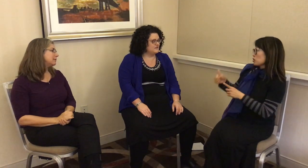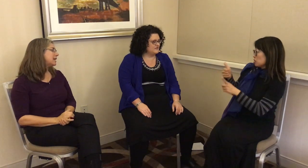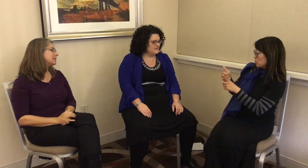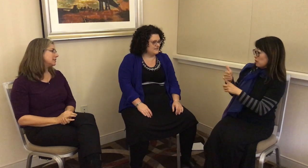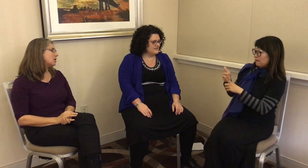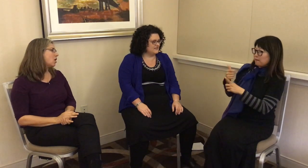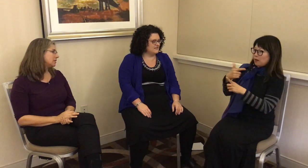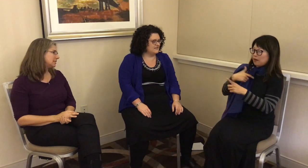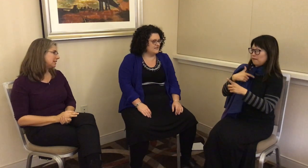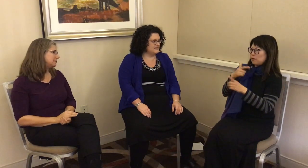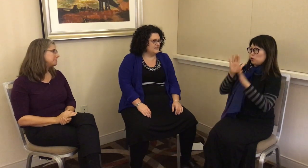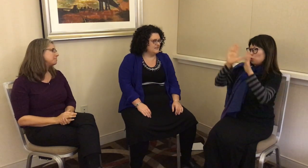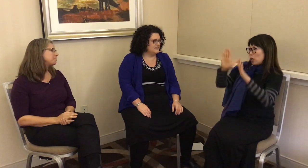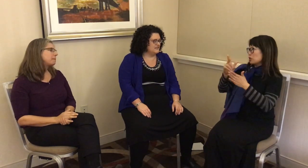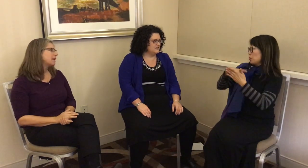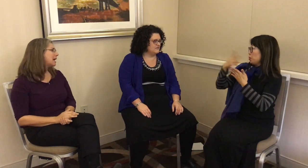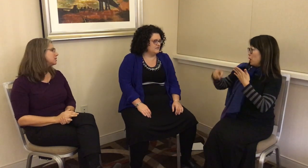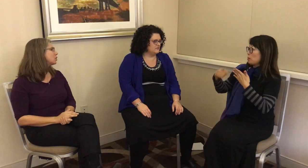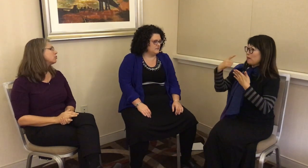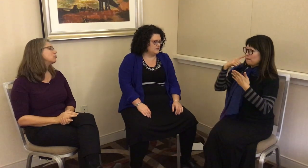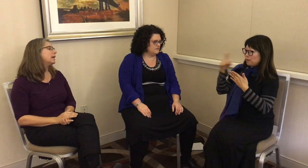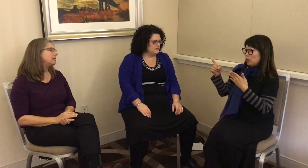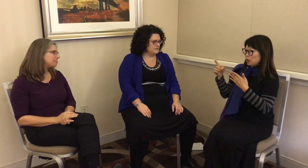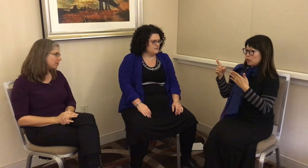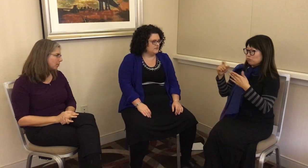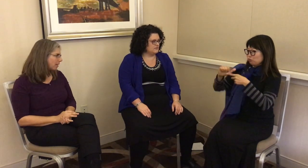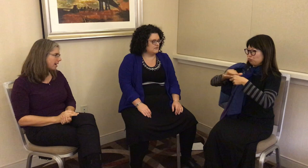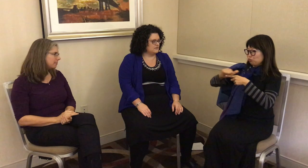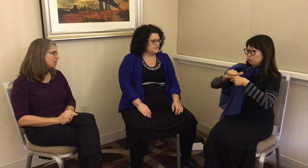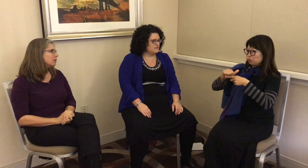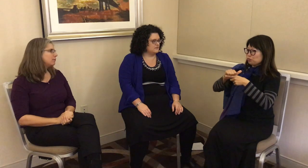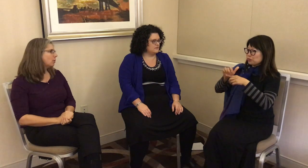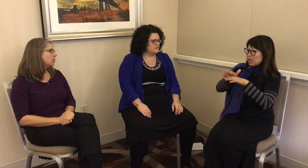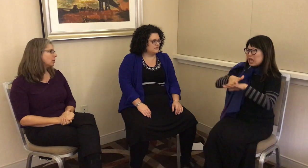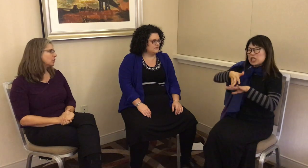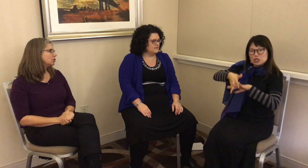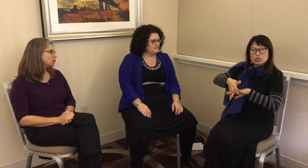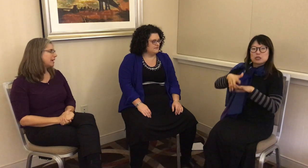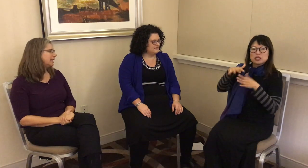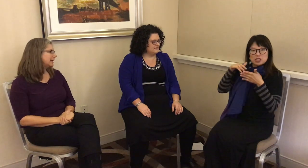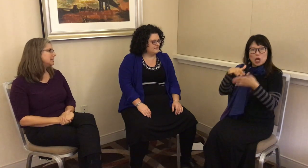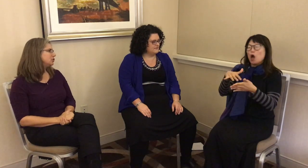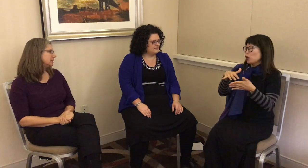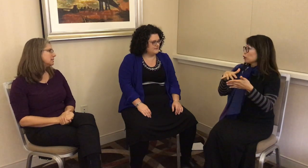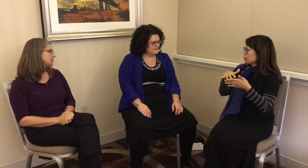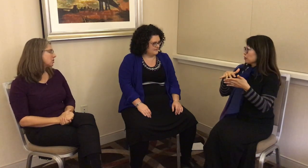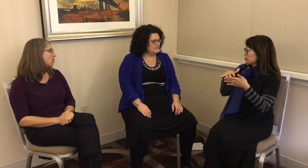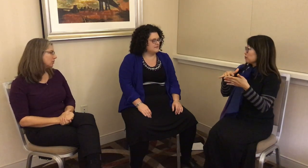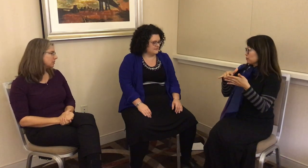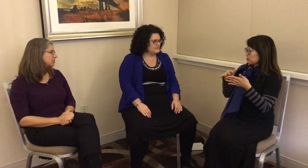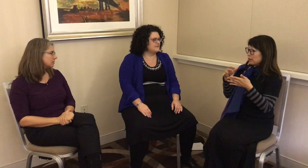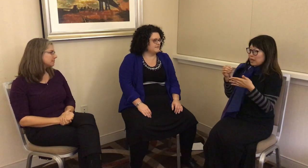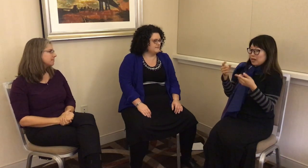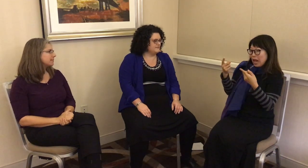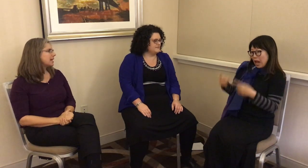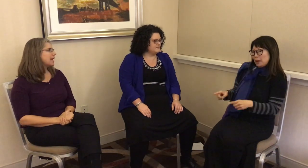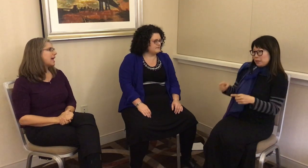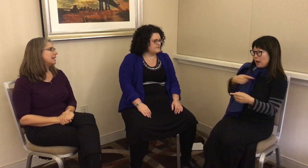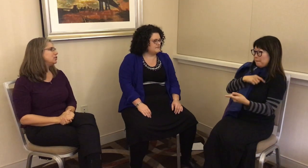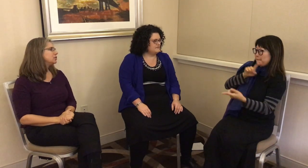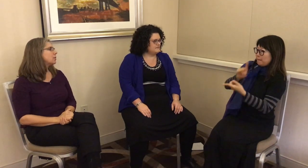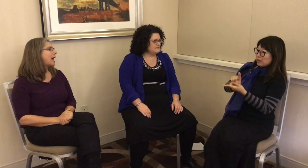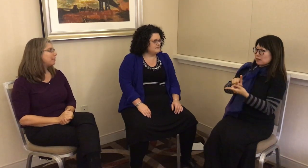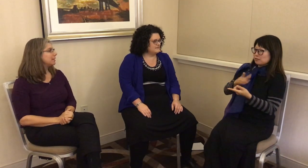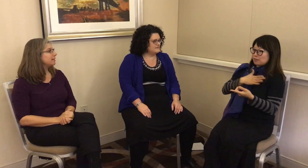of Texas in Austin has a great program for training indigenous scholars. It just so happened